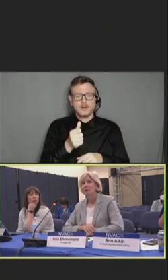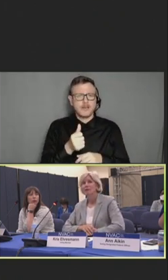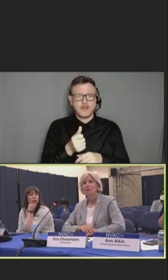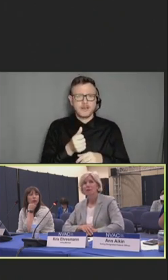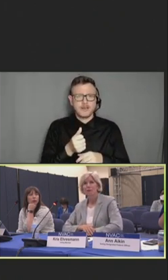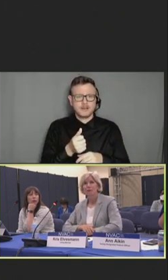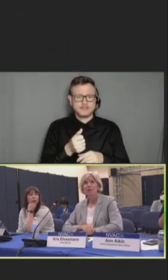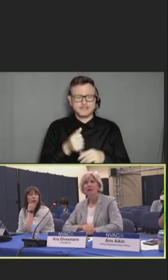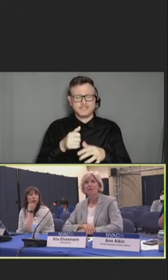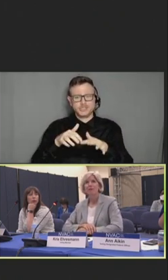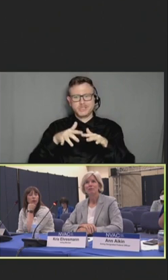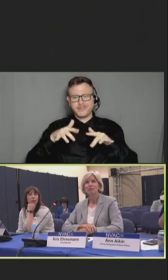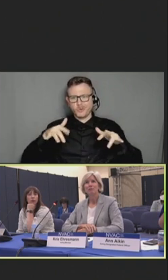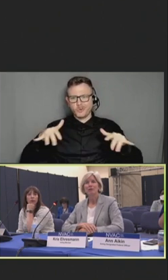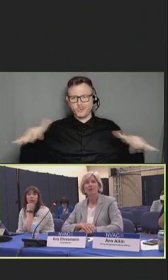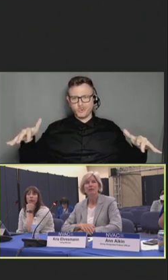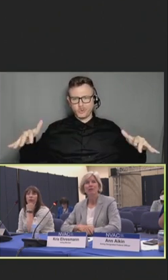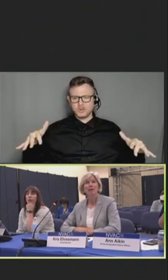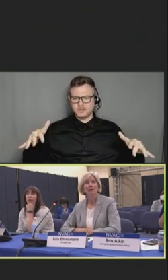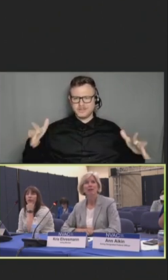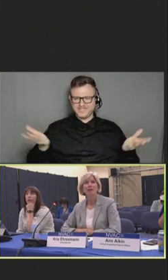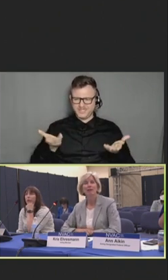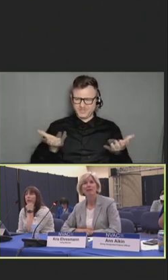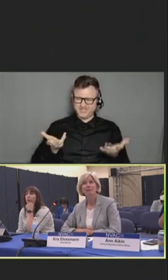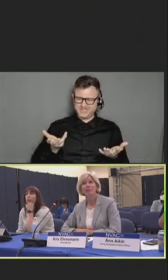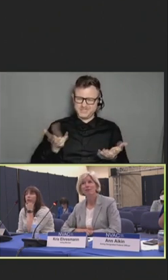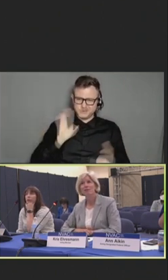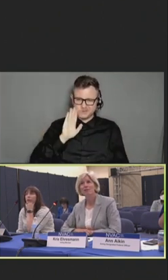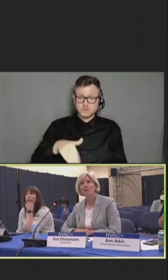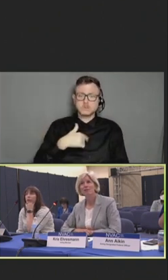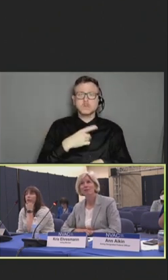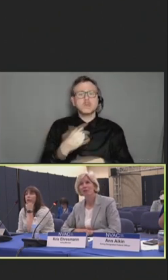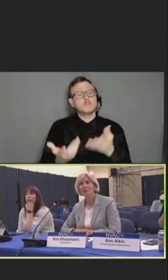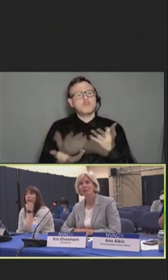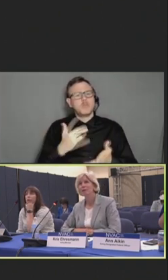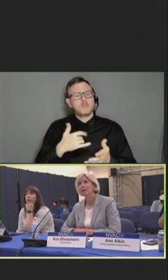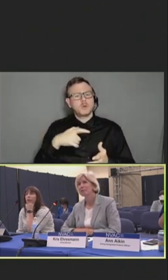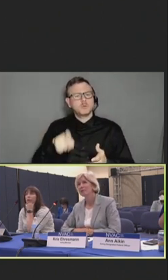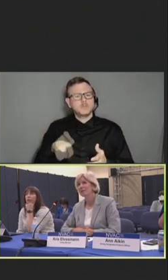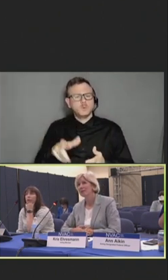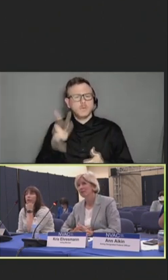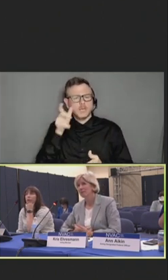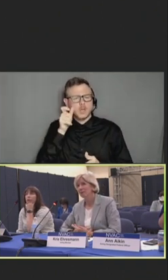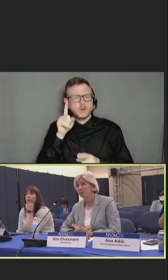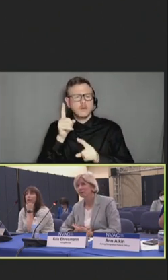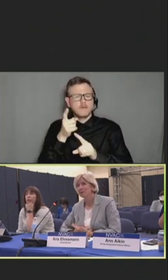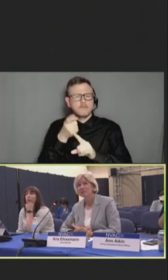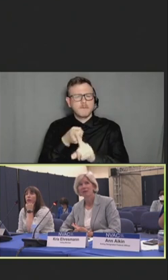And so, just wondering if we can make sure that we're hearing from the communities themselves